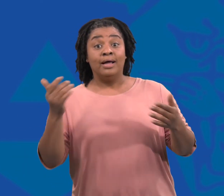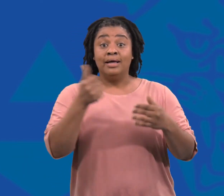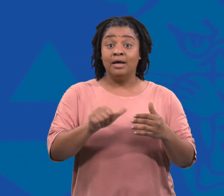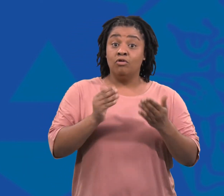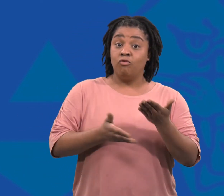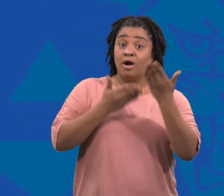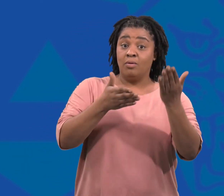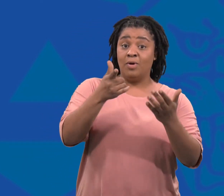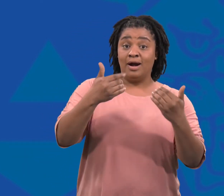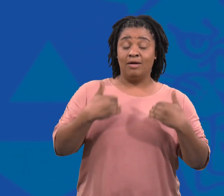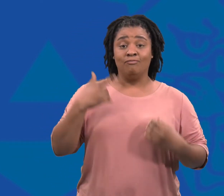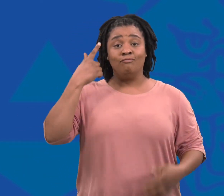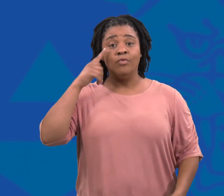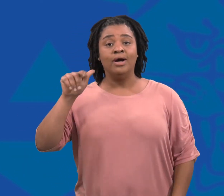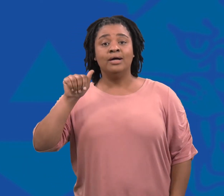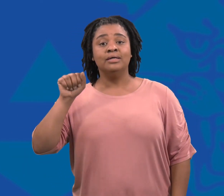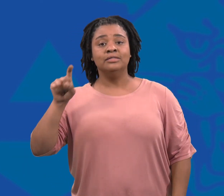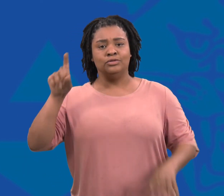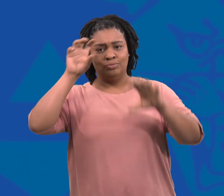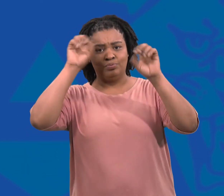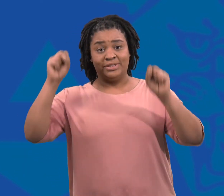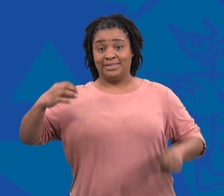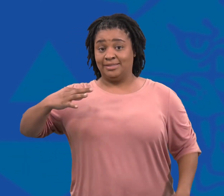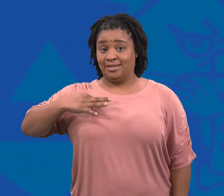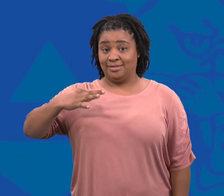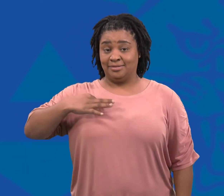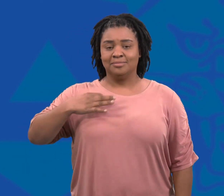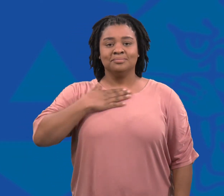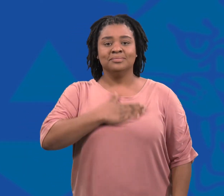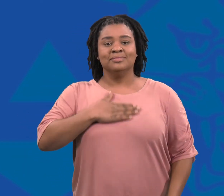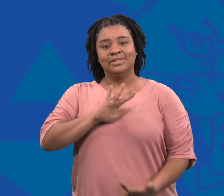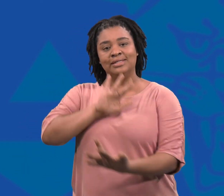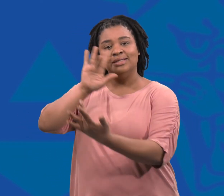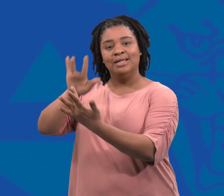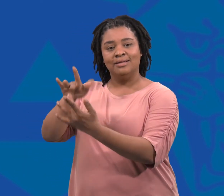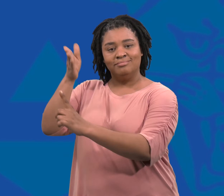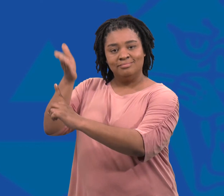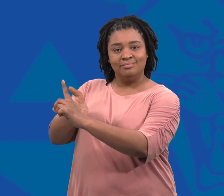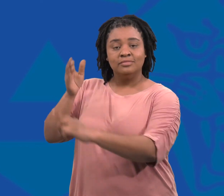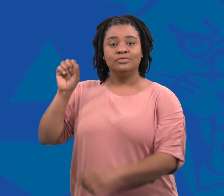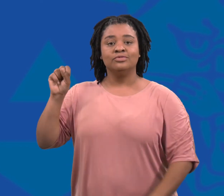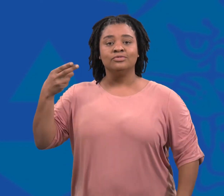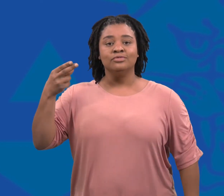or if you have recommendations for AASD Superintendent candidates,